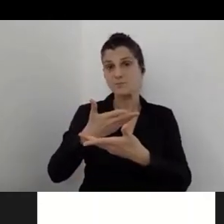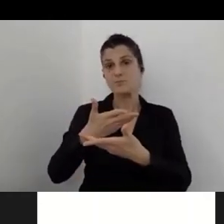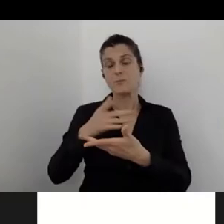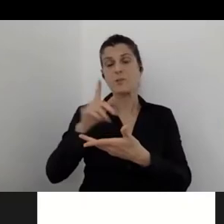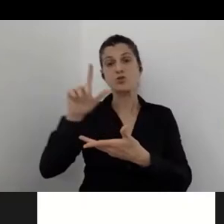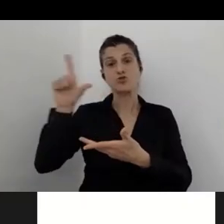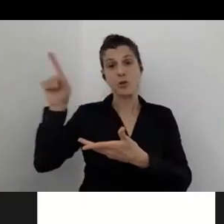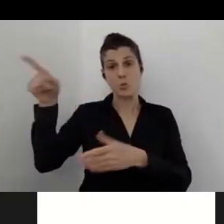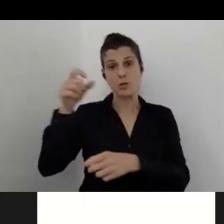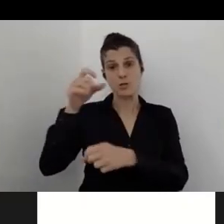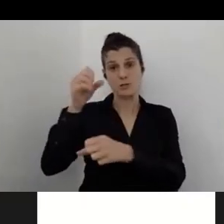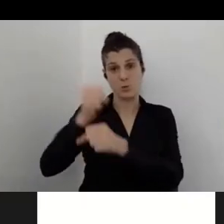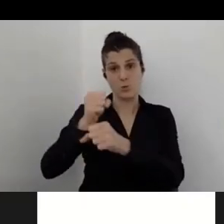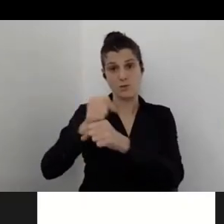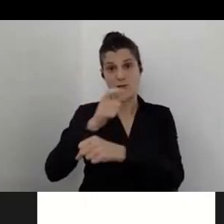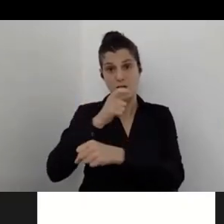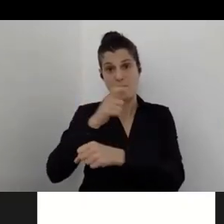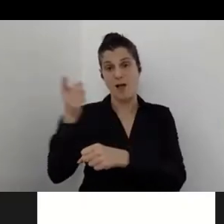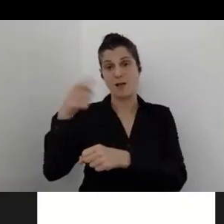you're welcome to contact him.